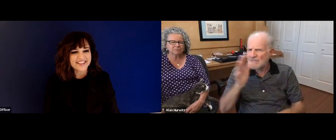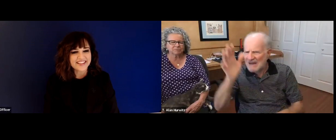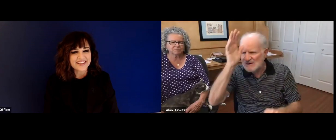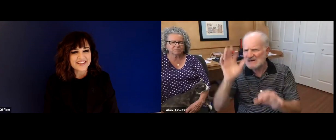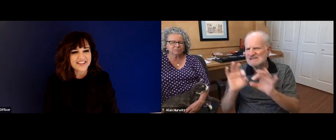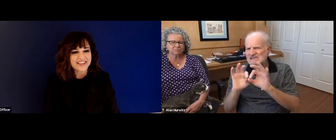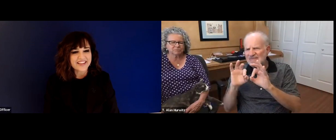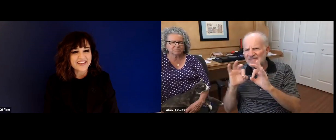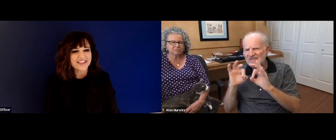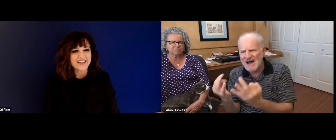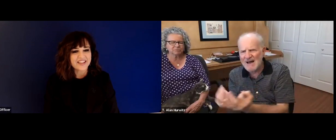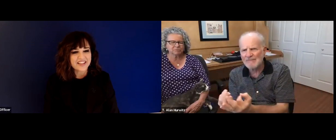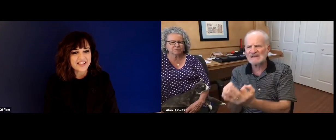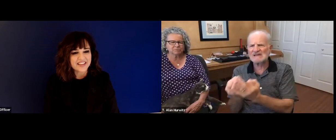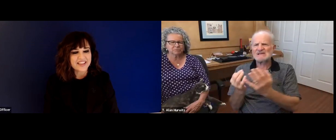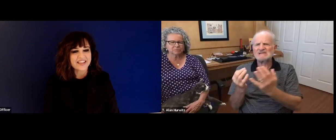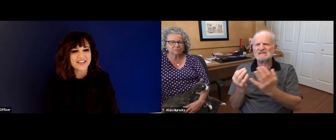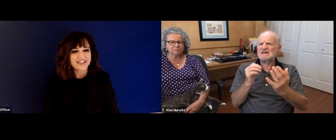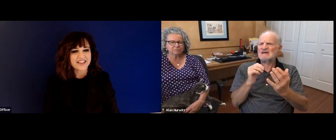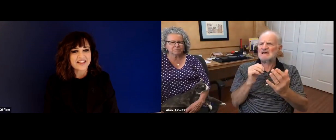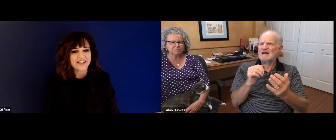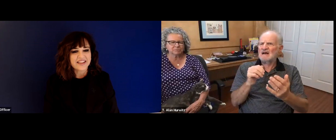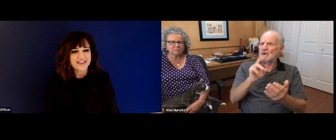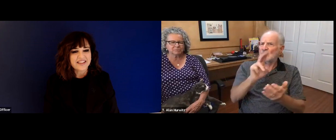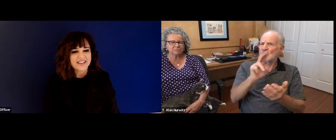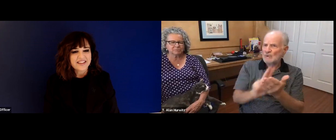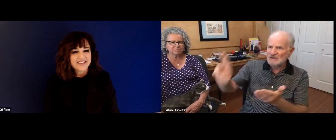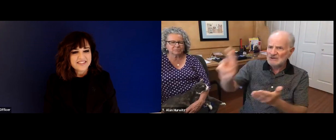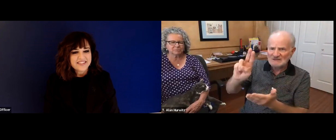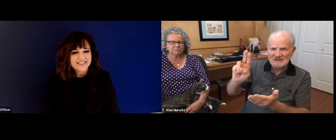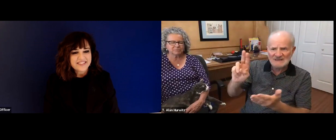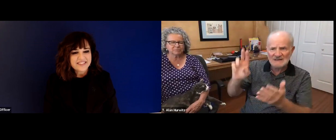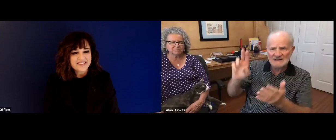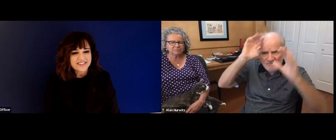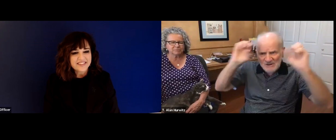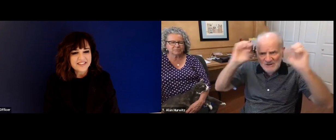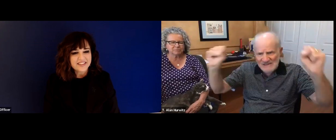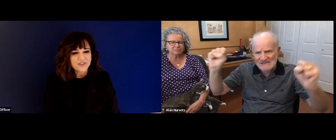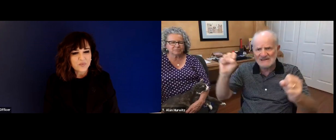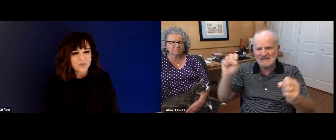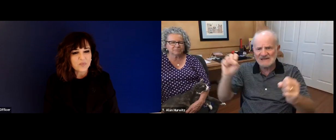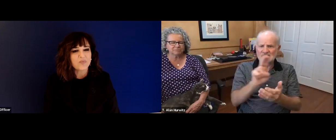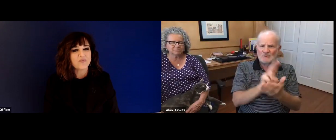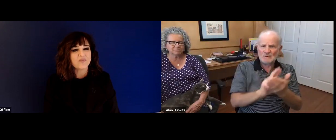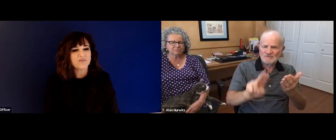community. So the deaf community, of course, but also